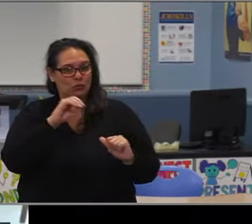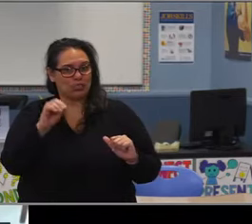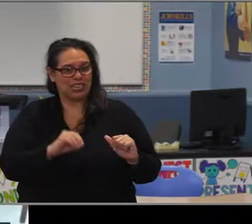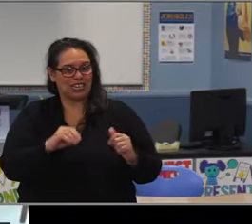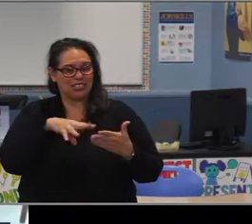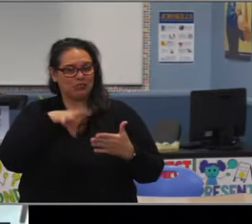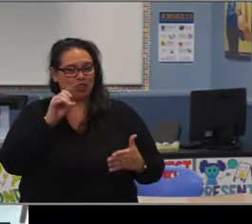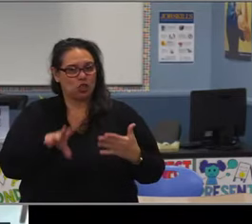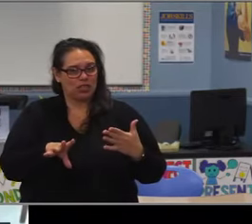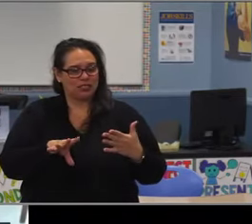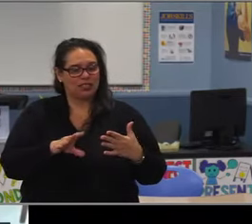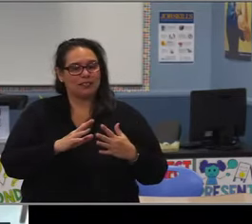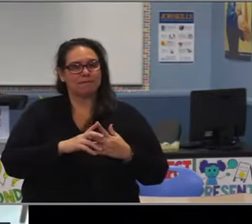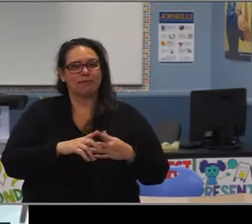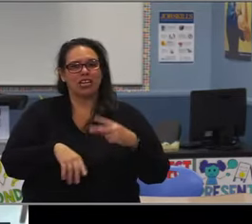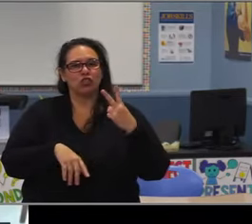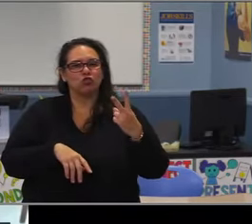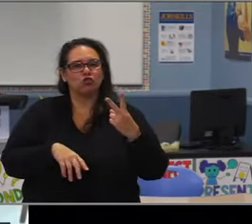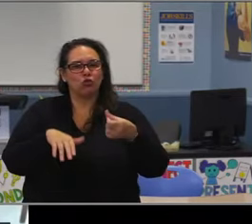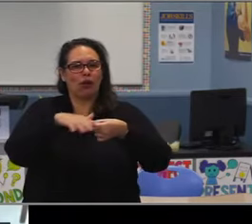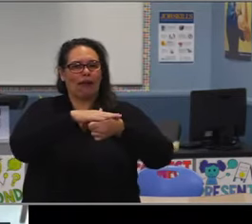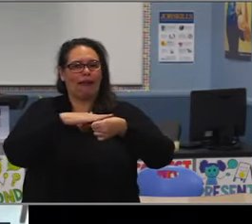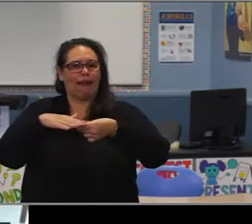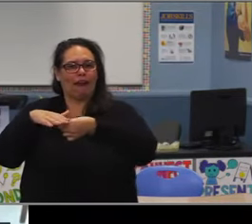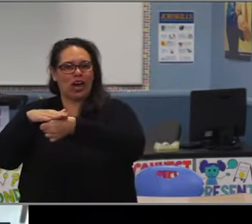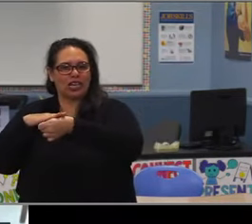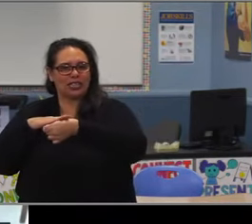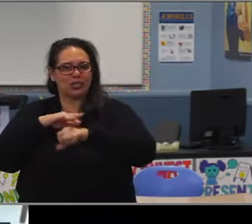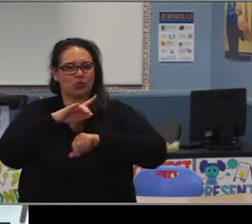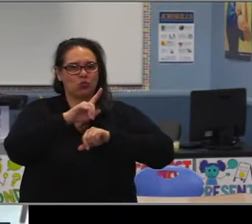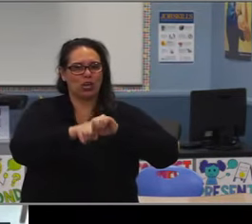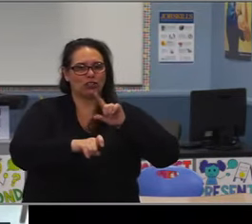I really appreciate that Dr. Lennon and that's where I was headed with it, right?